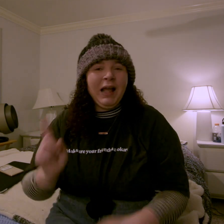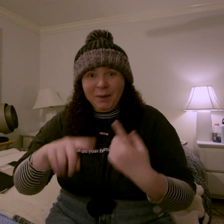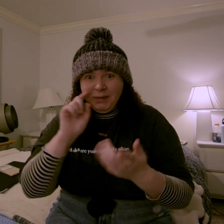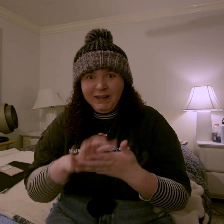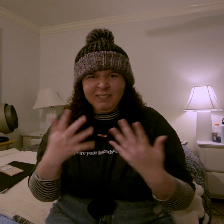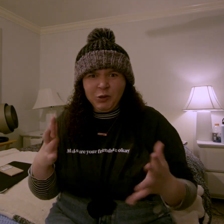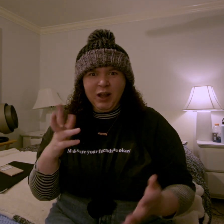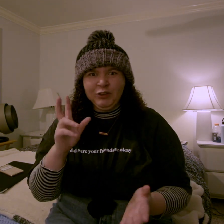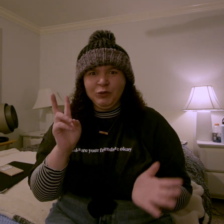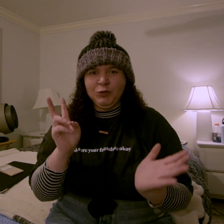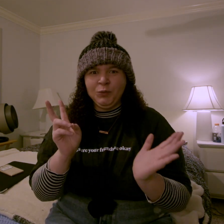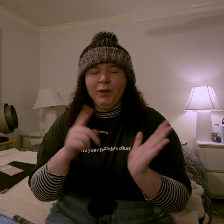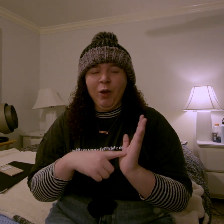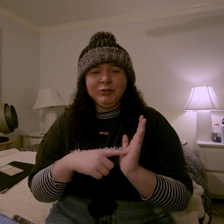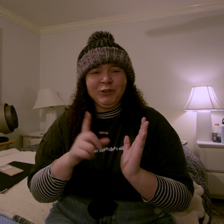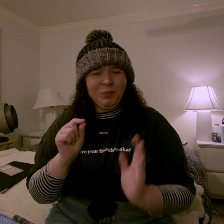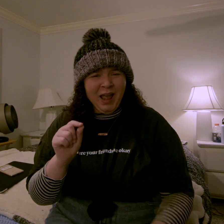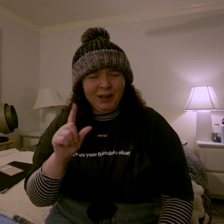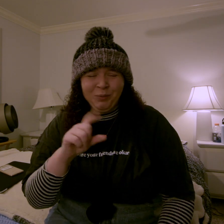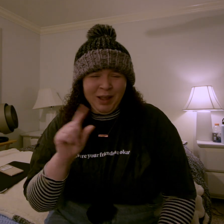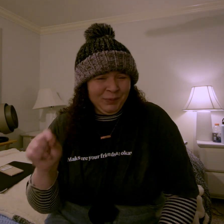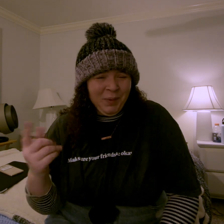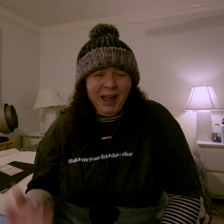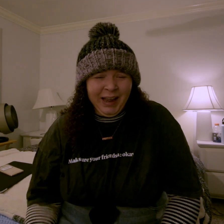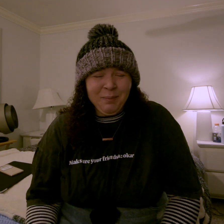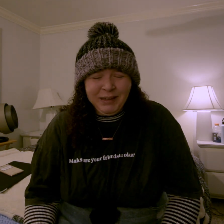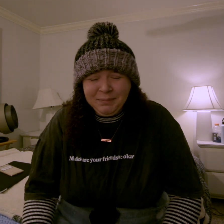i can't believe it's already 2020